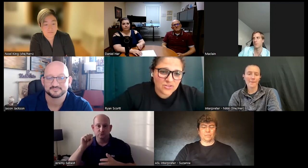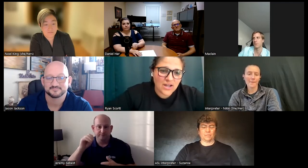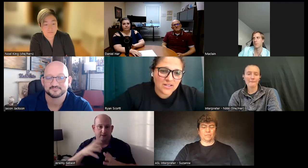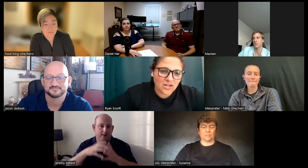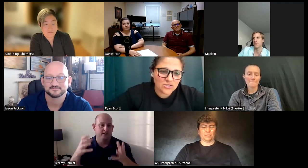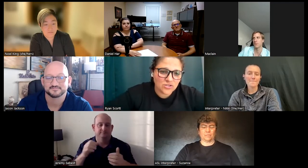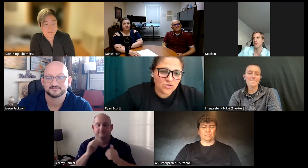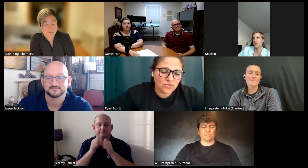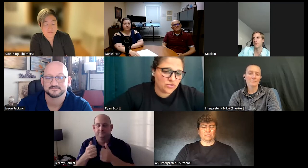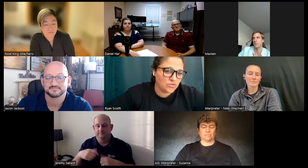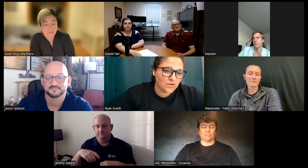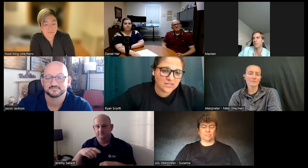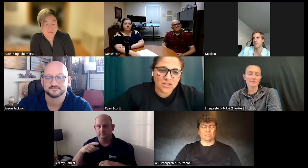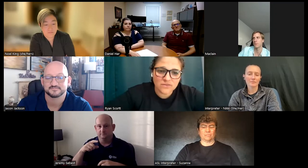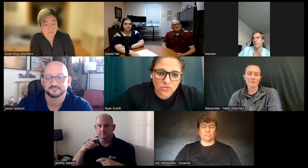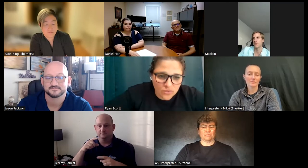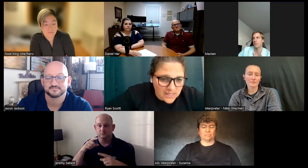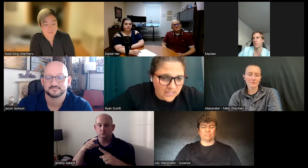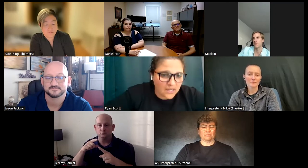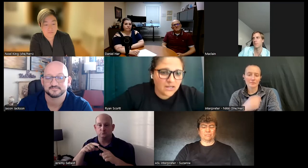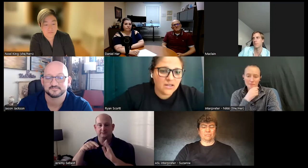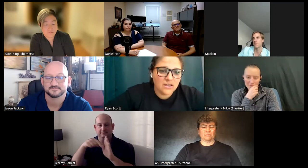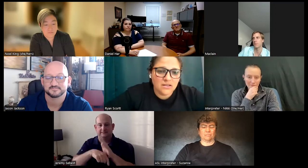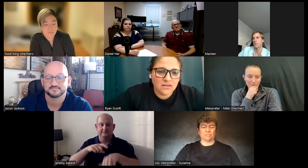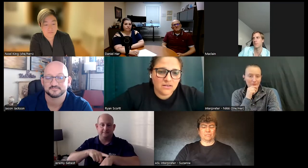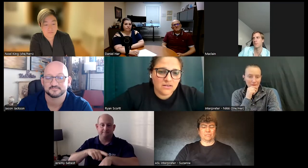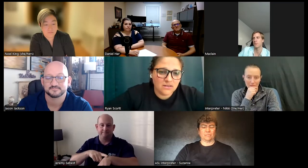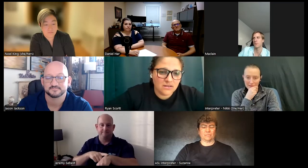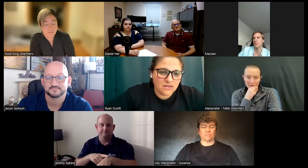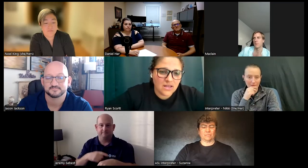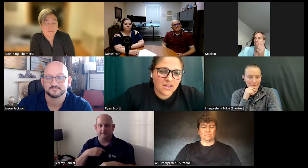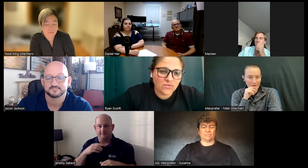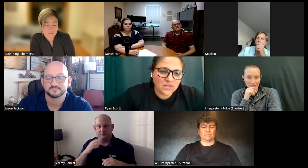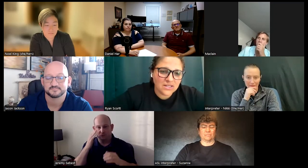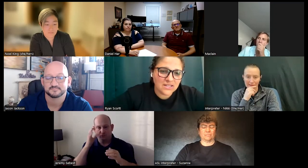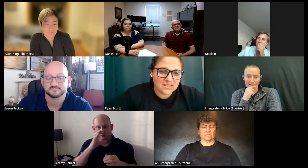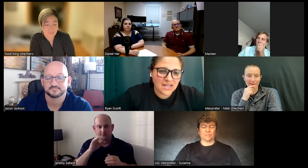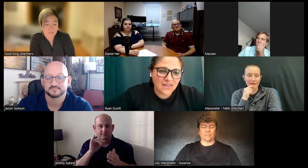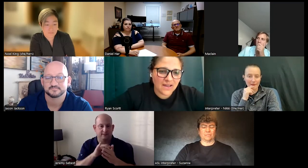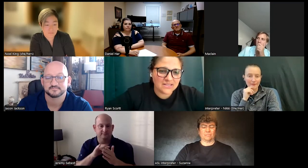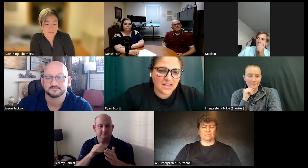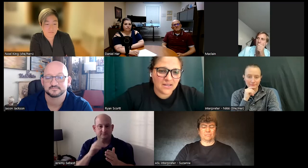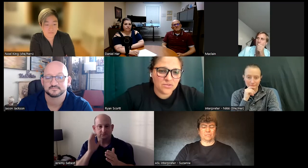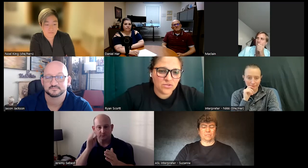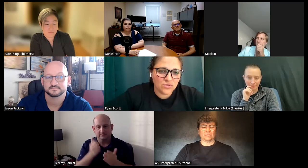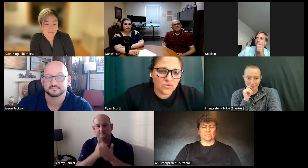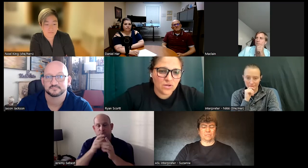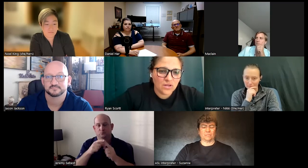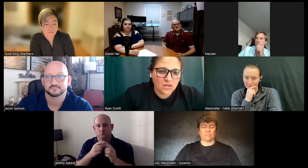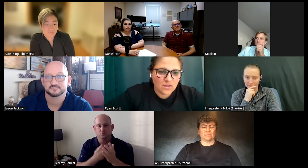trying not to do a ton of social media and really take that time to